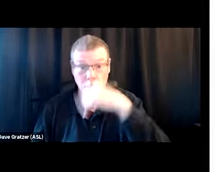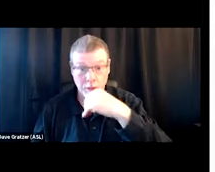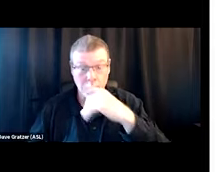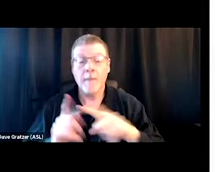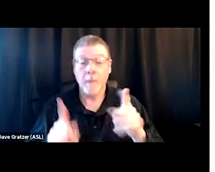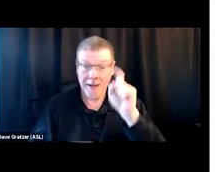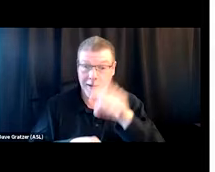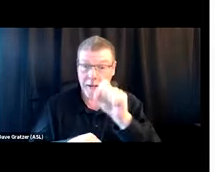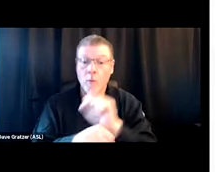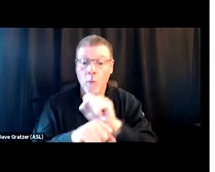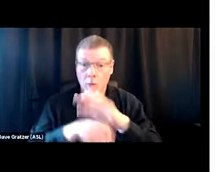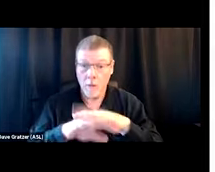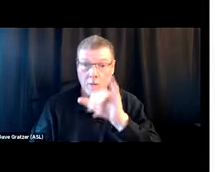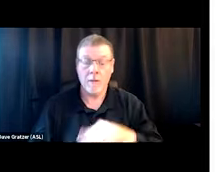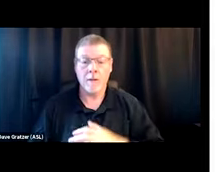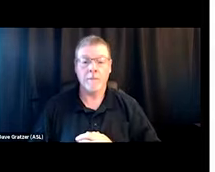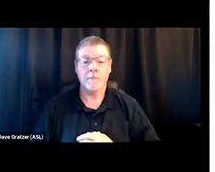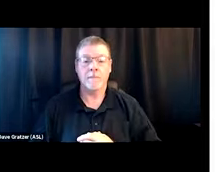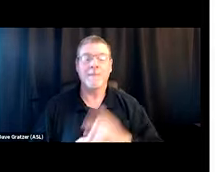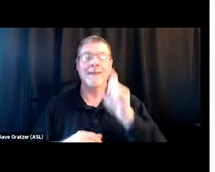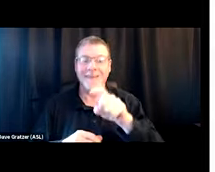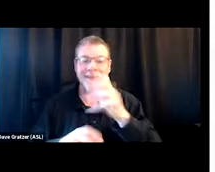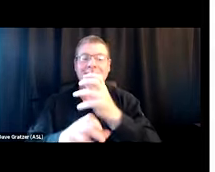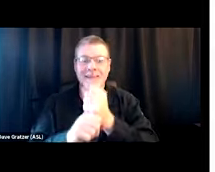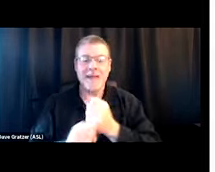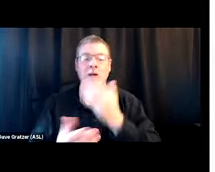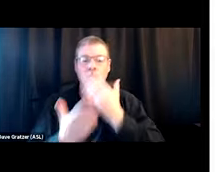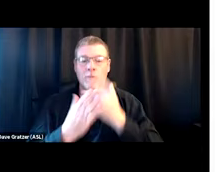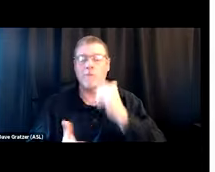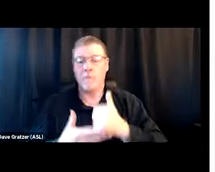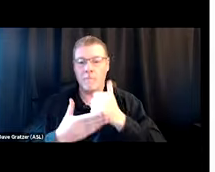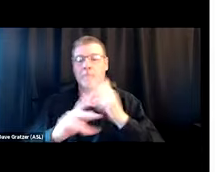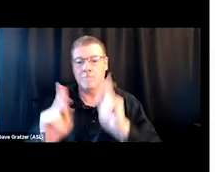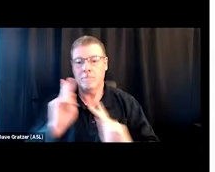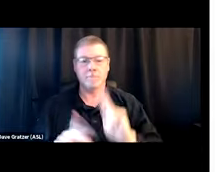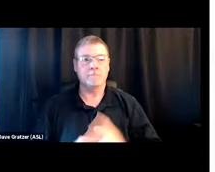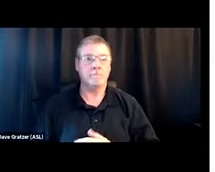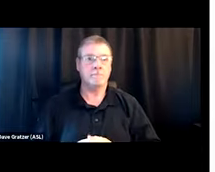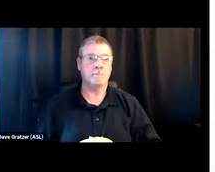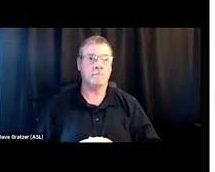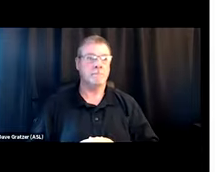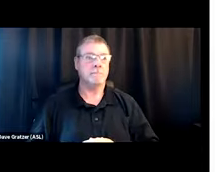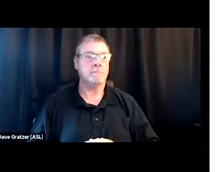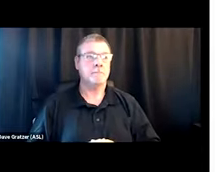because people need to obtain the materials they need to do good for the folks they're helping. Community involvement.